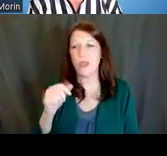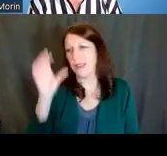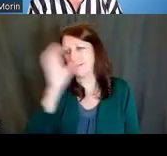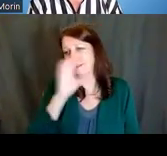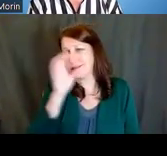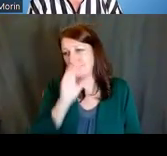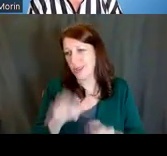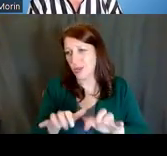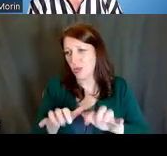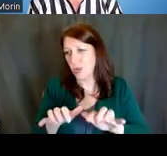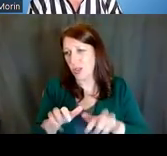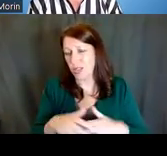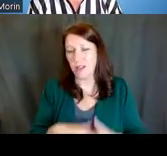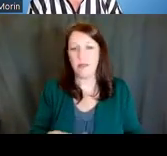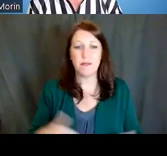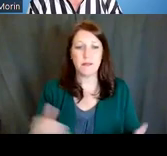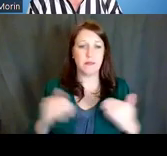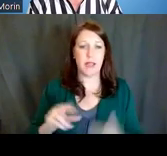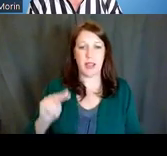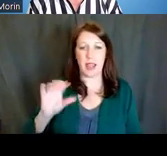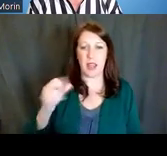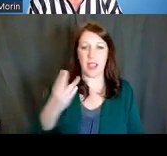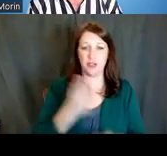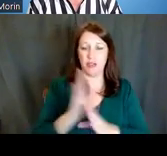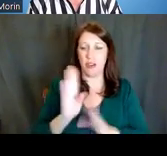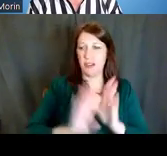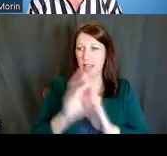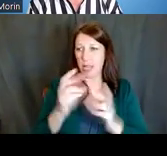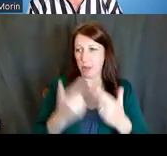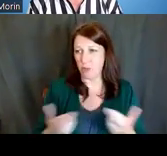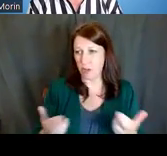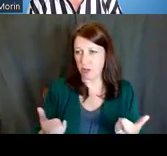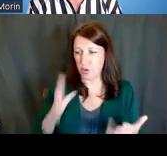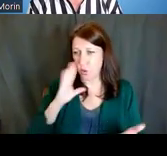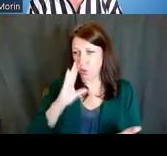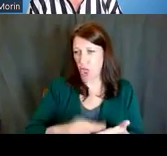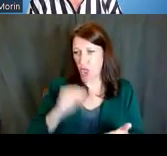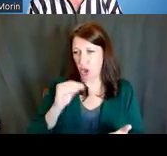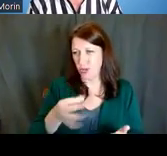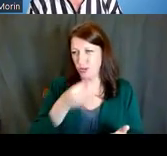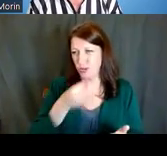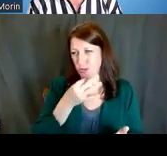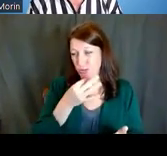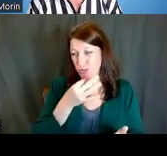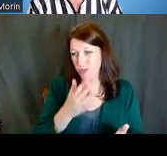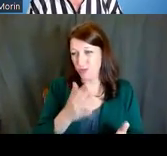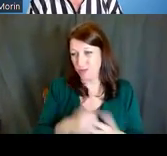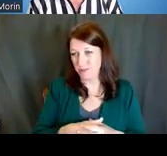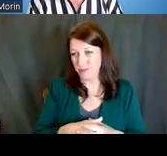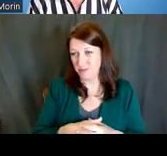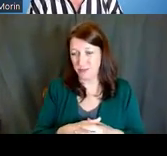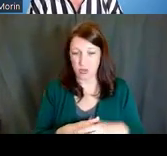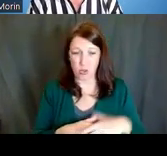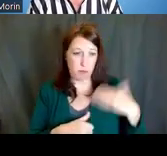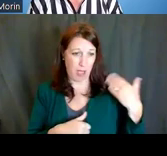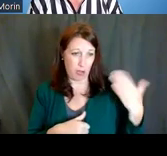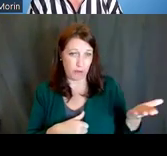And the NIH's career development resources you'll learn about shortly. So Lynn, I'm going to turn it back over to you